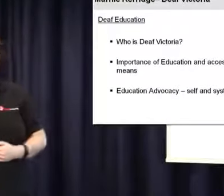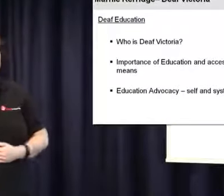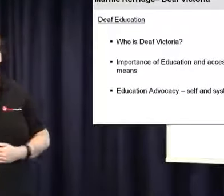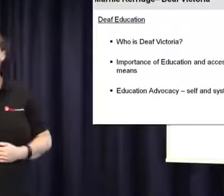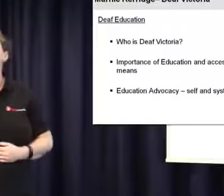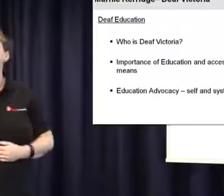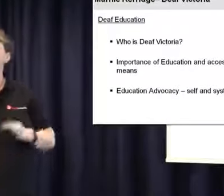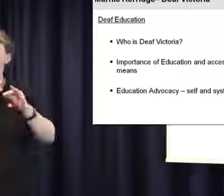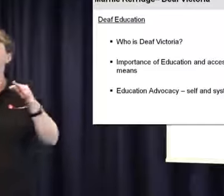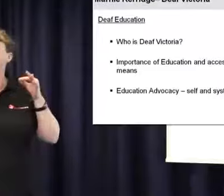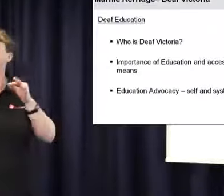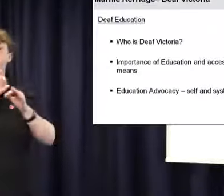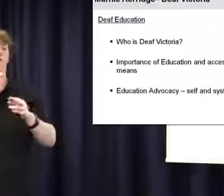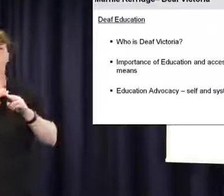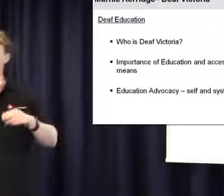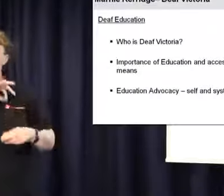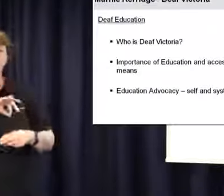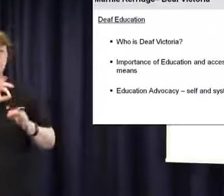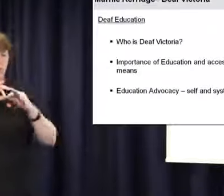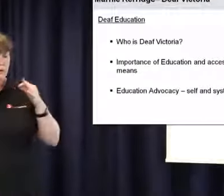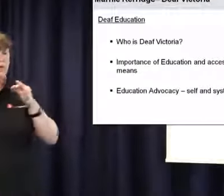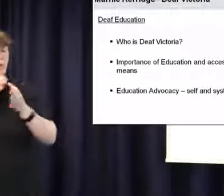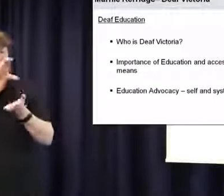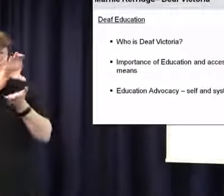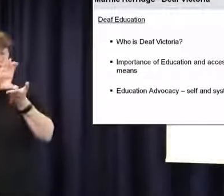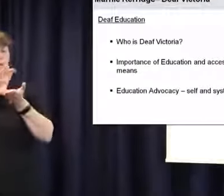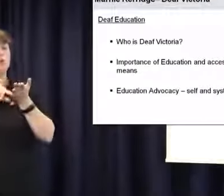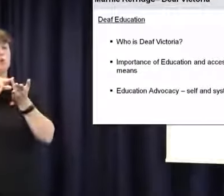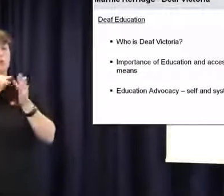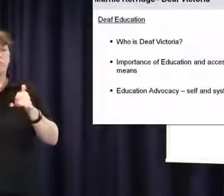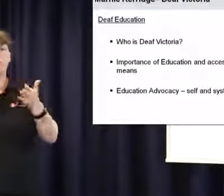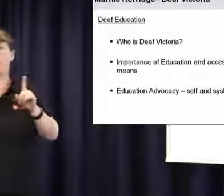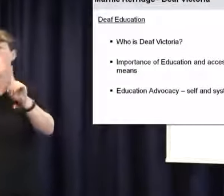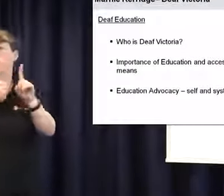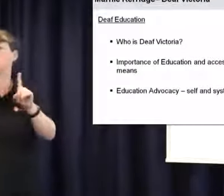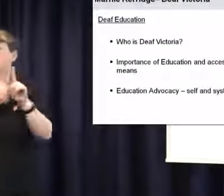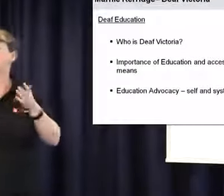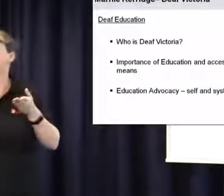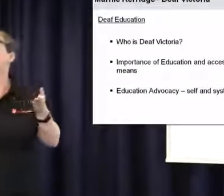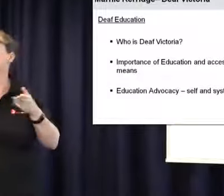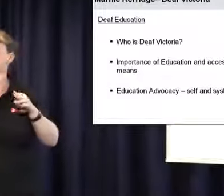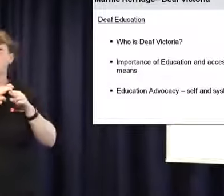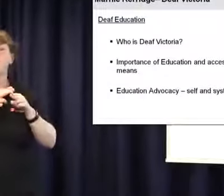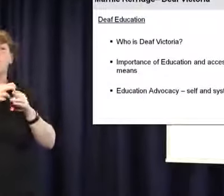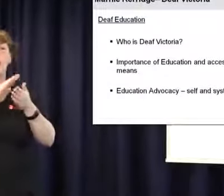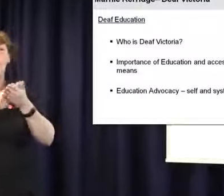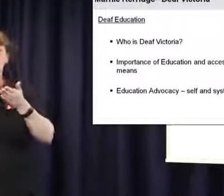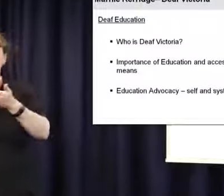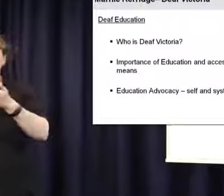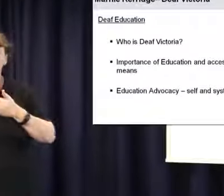of Deaf Victoria. Our organisation is a notforprofit organisation to provide advocacy services